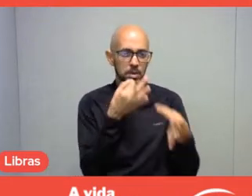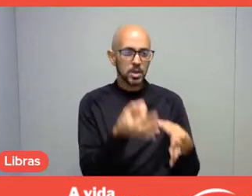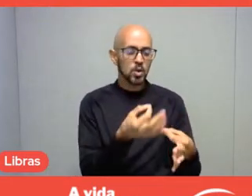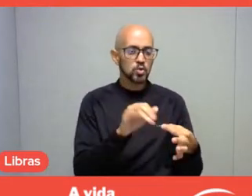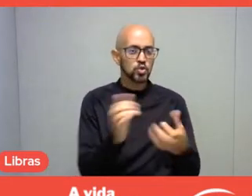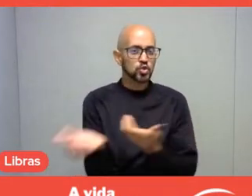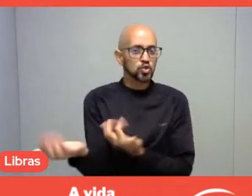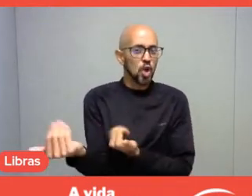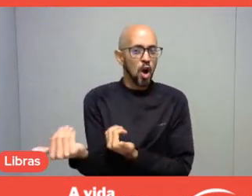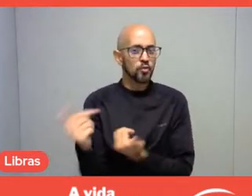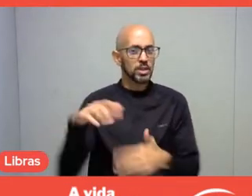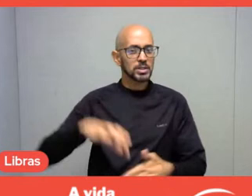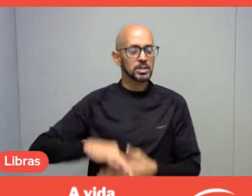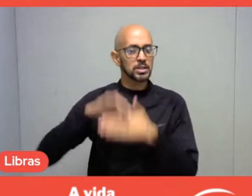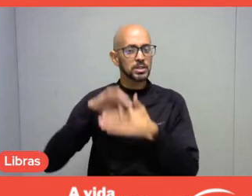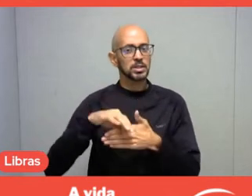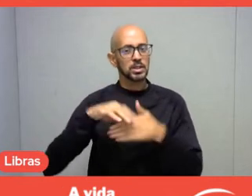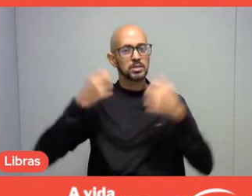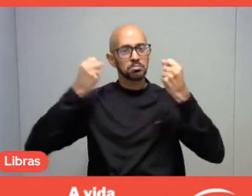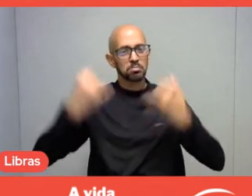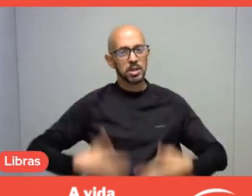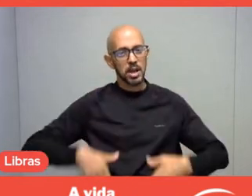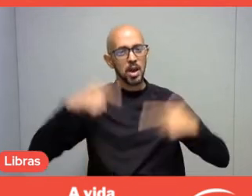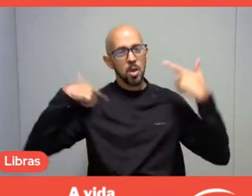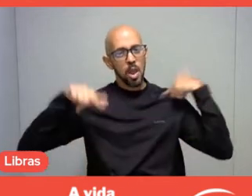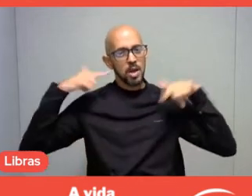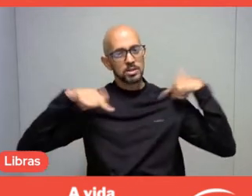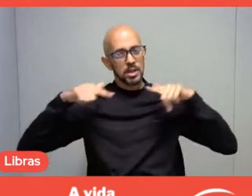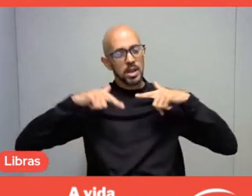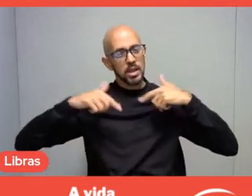talking about leisure, relationships involving afrotourism,